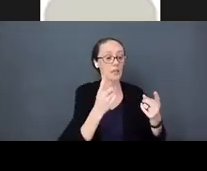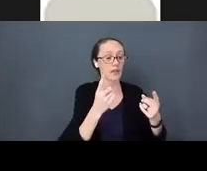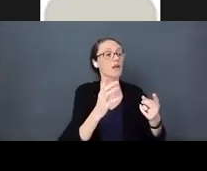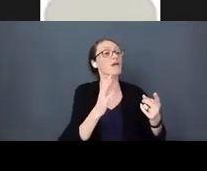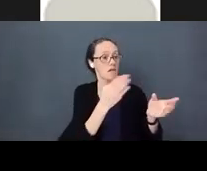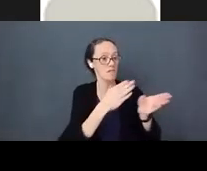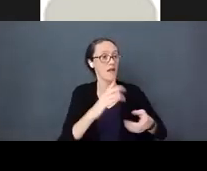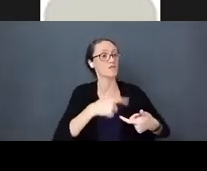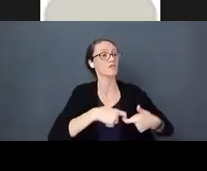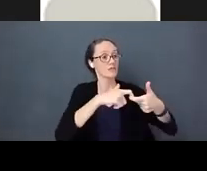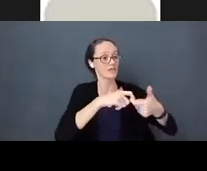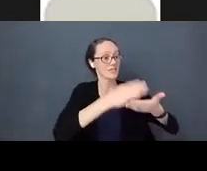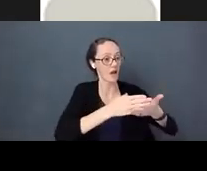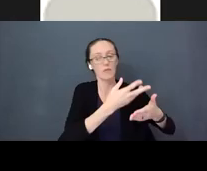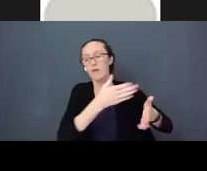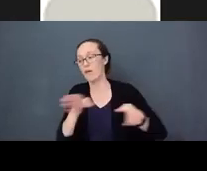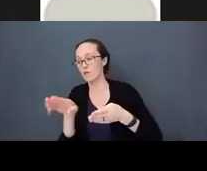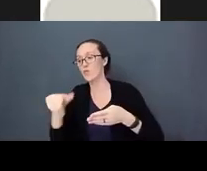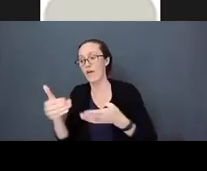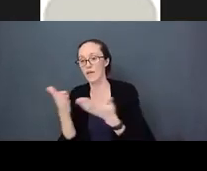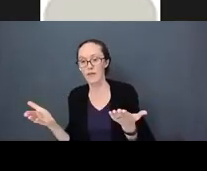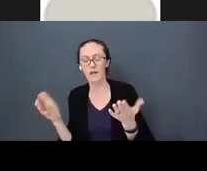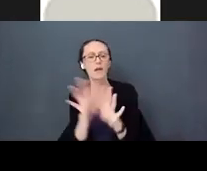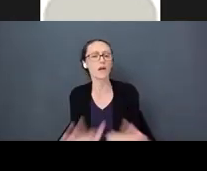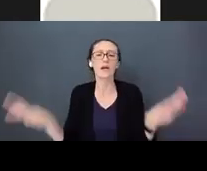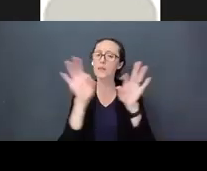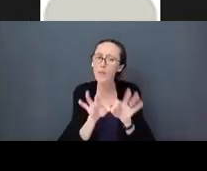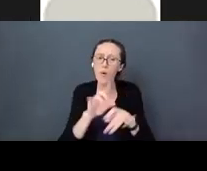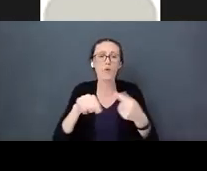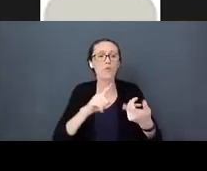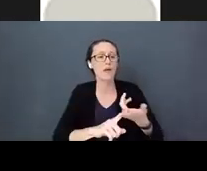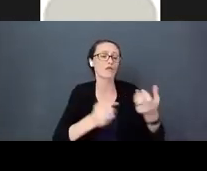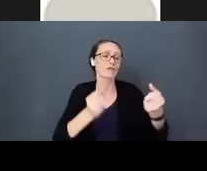if we are signing, using spoken language or cued speech or whatever communication